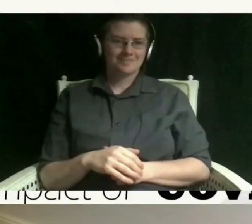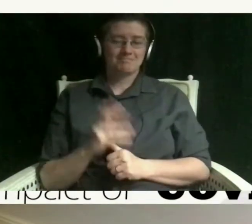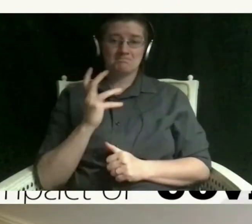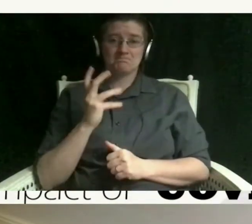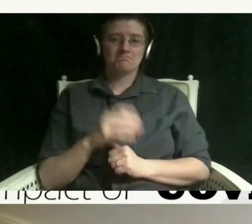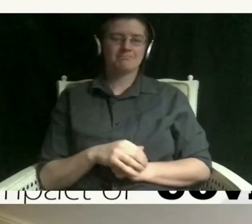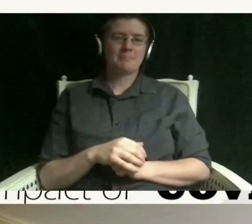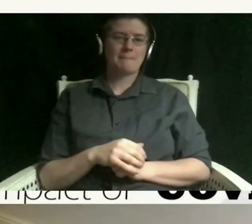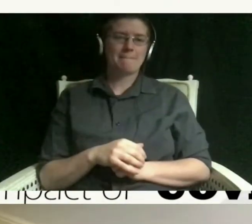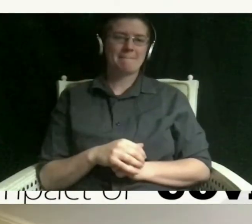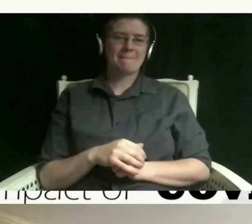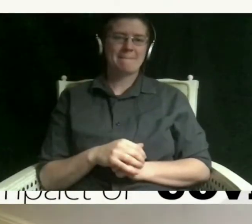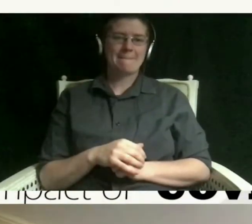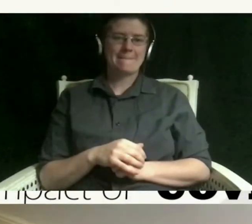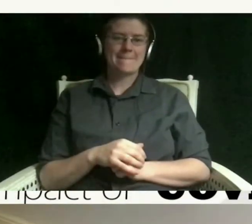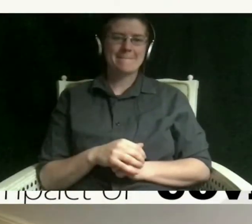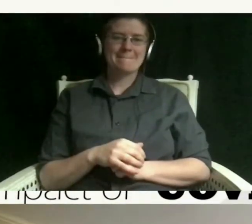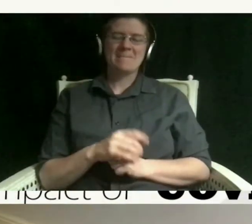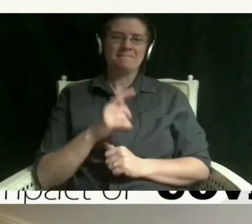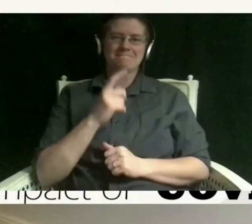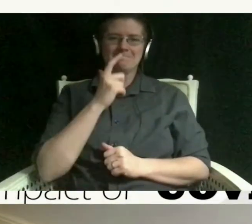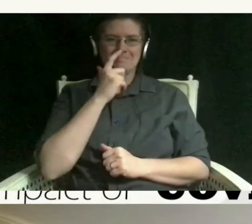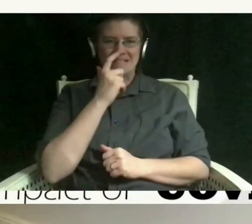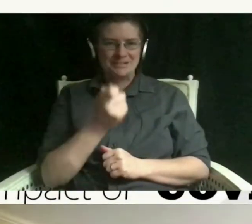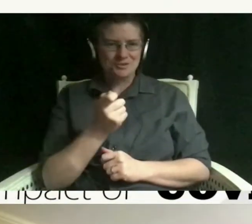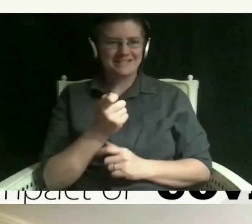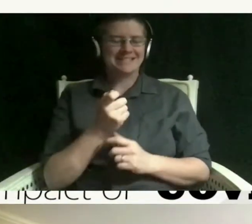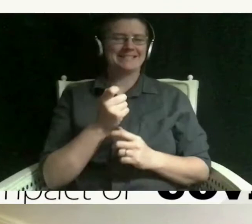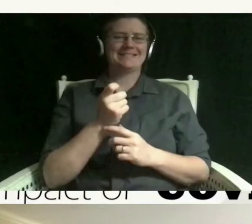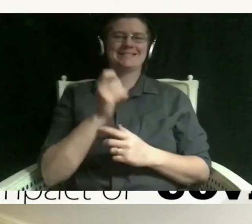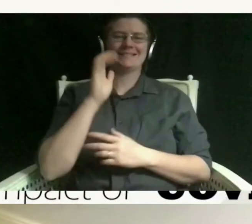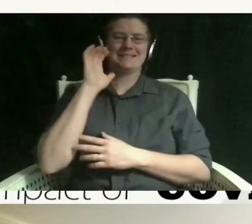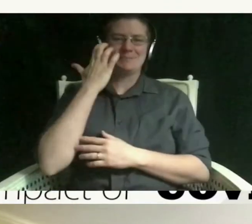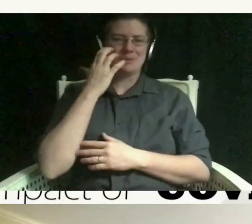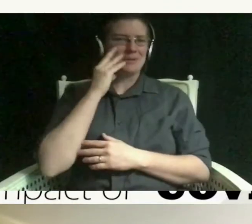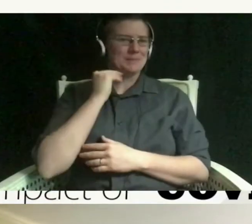is interesting how similar these experiences are even though it's from a completely different state